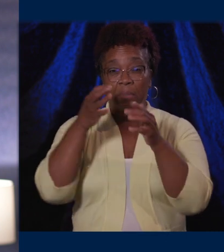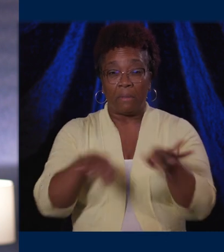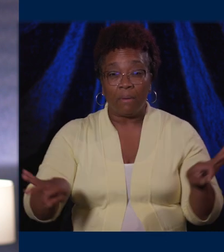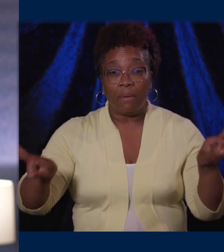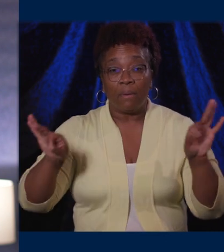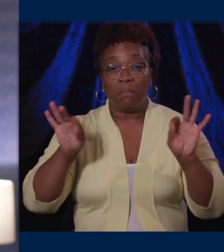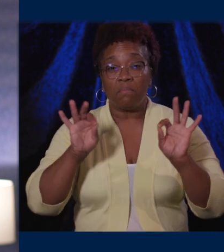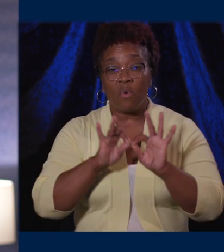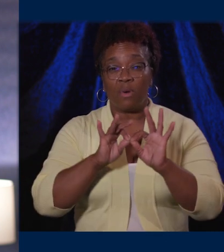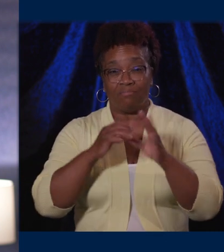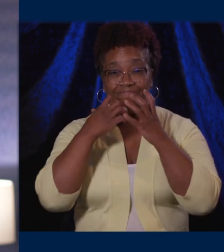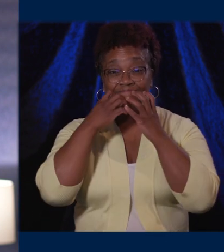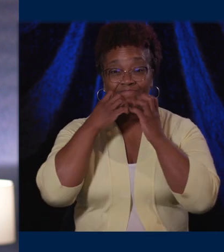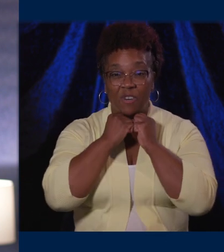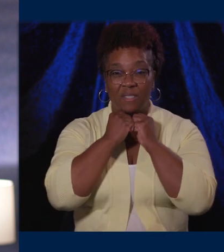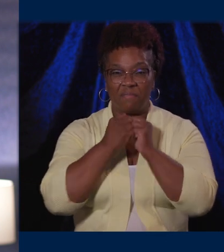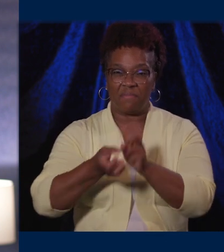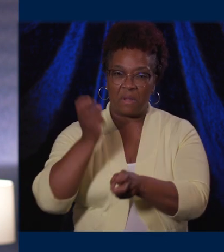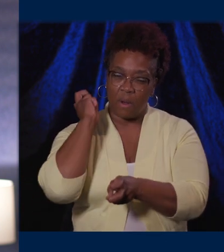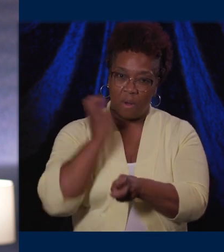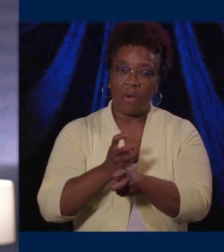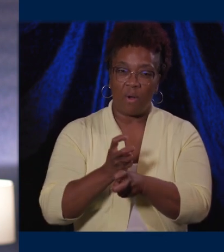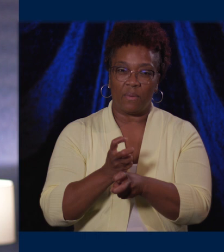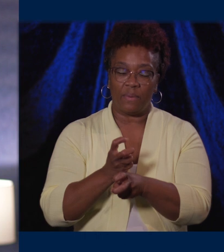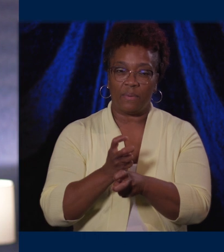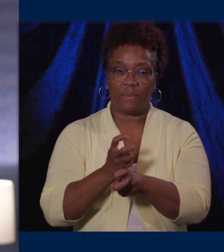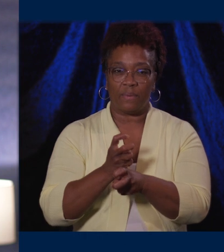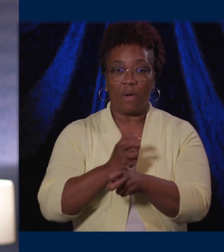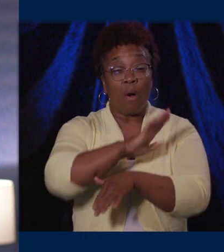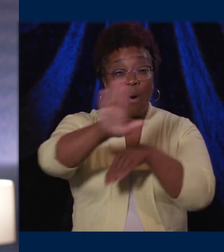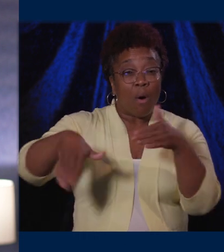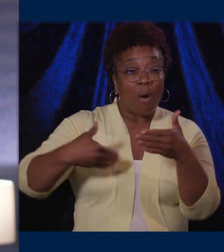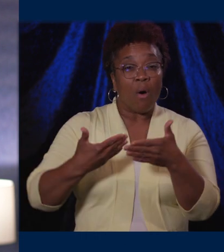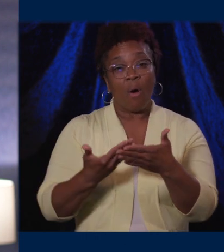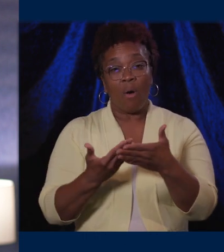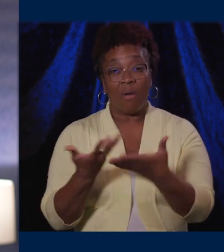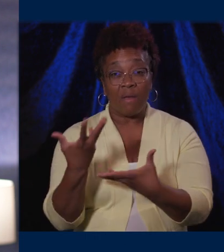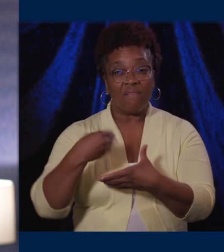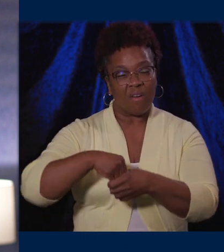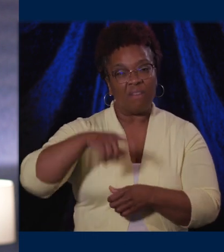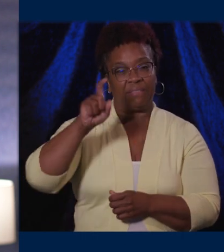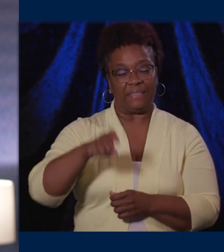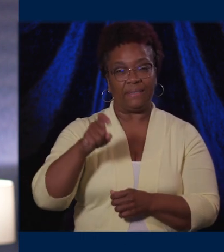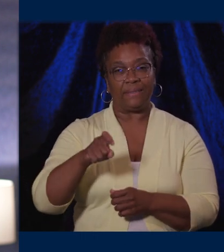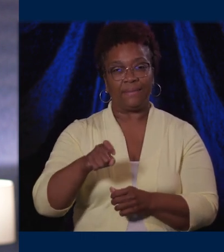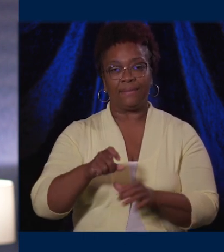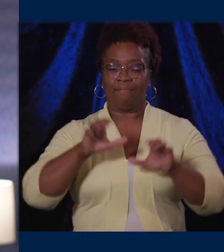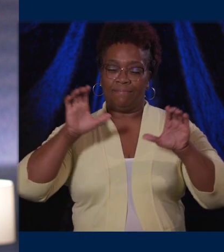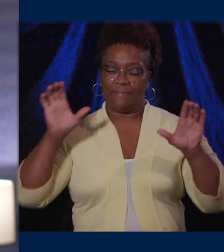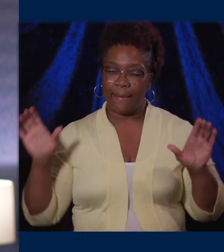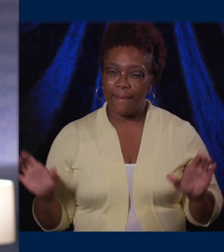challenge as a society. We all need to meet the moment, and we all have a role to play.